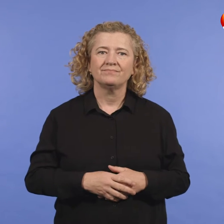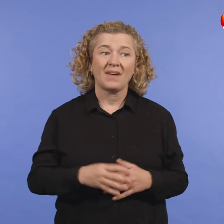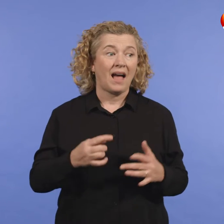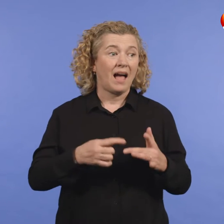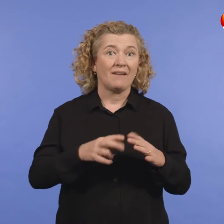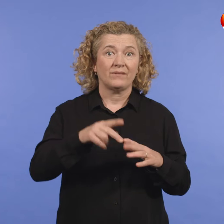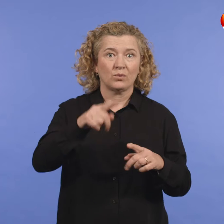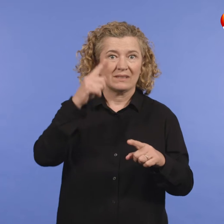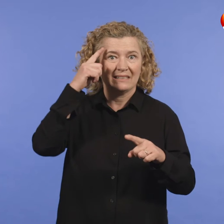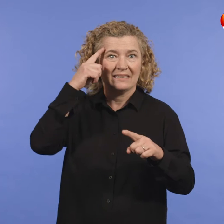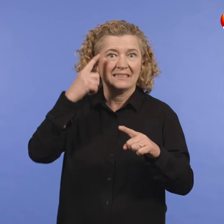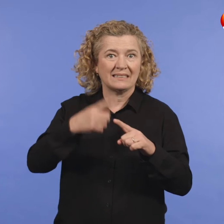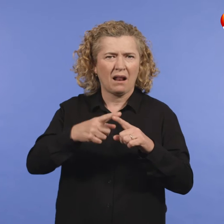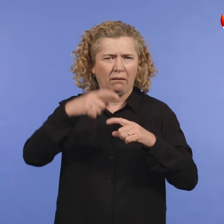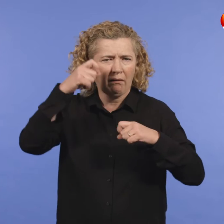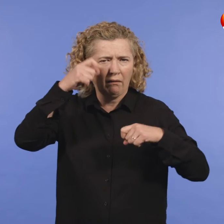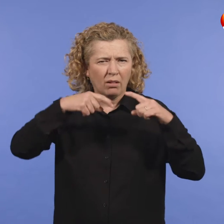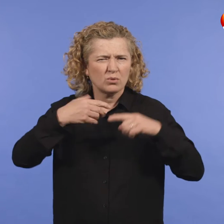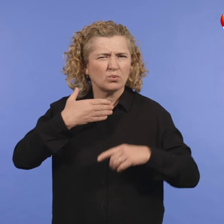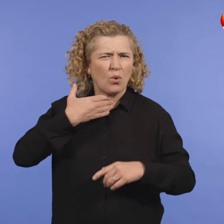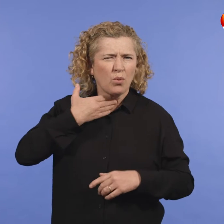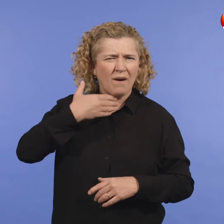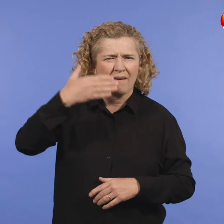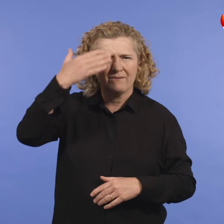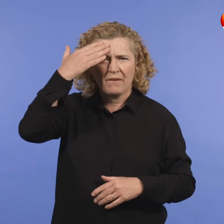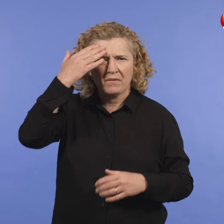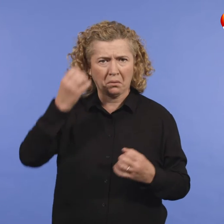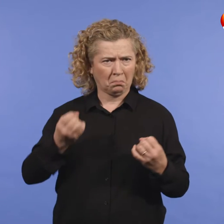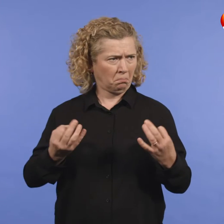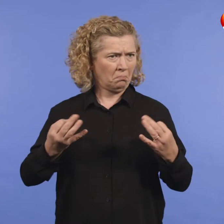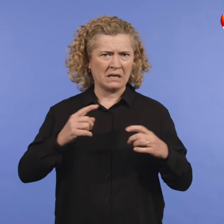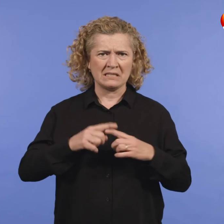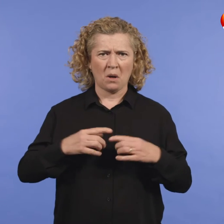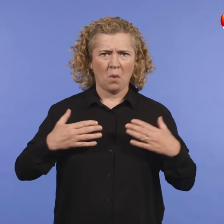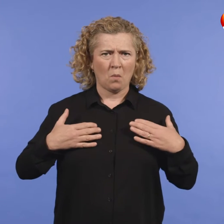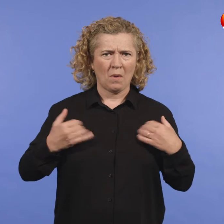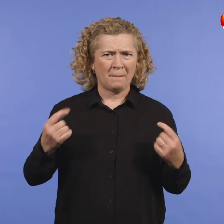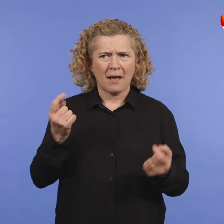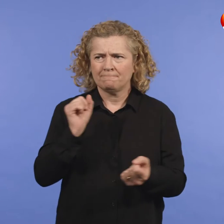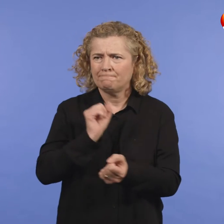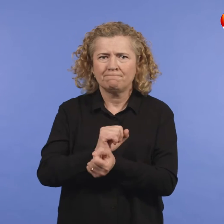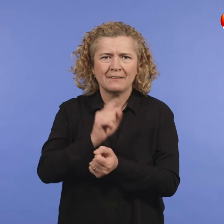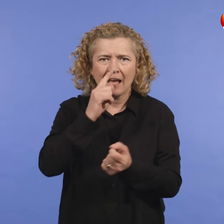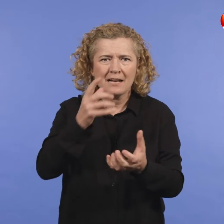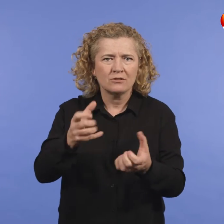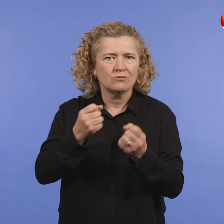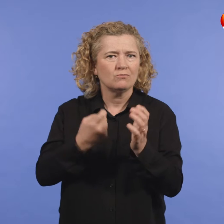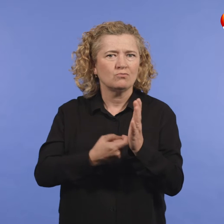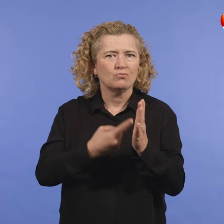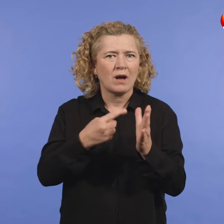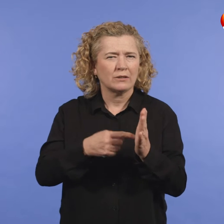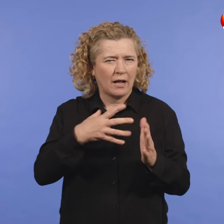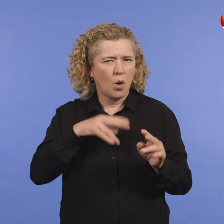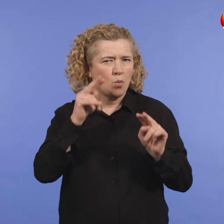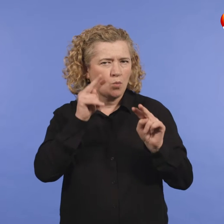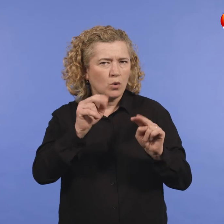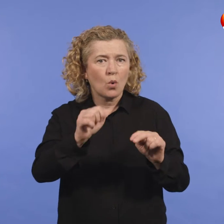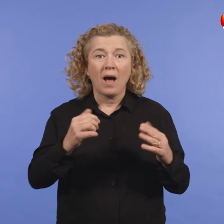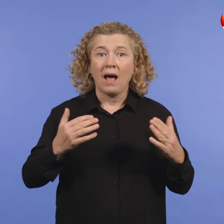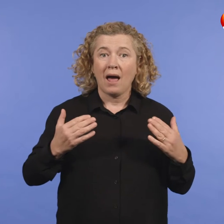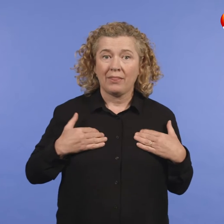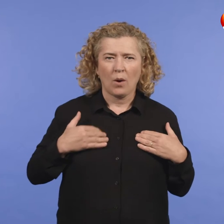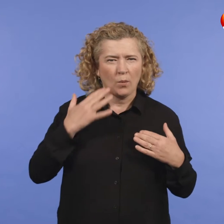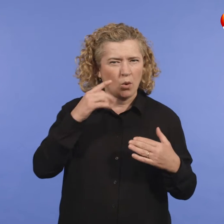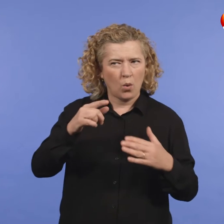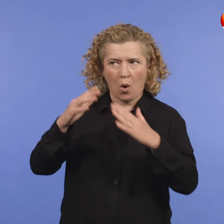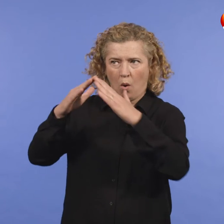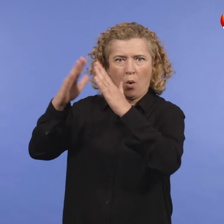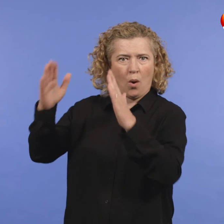If you don’t have symptoms and can’t access a rapid antigen test,